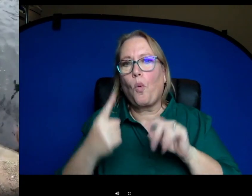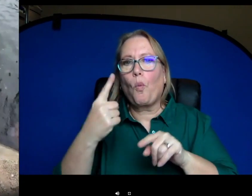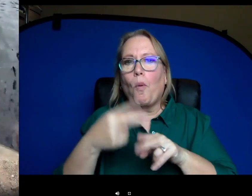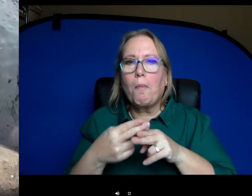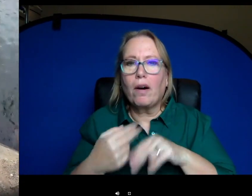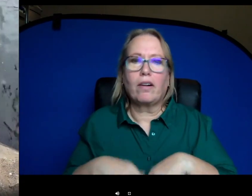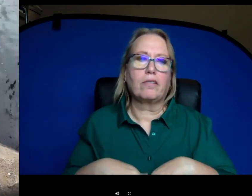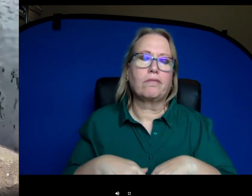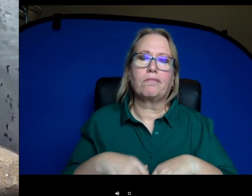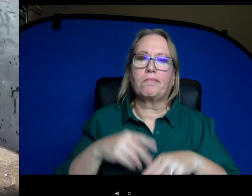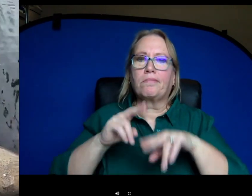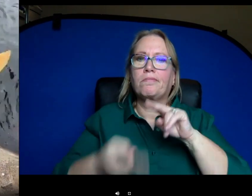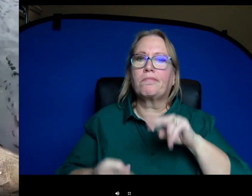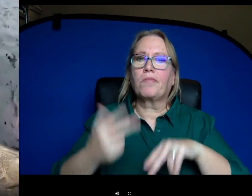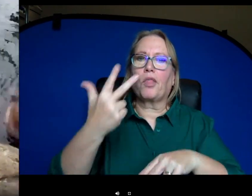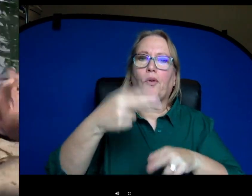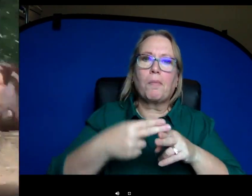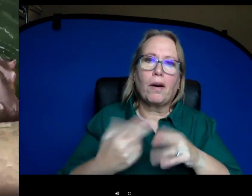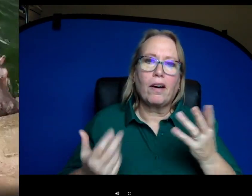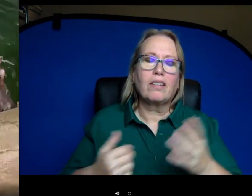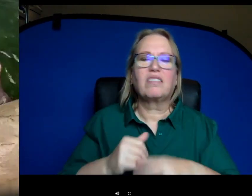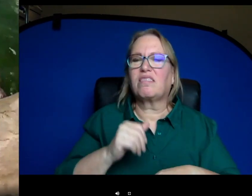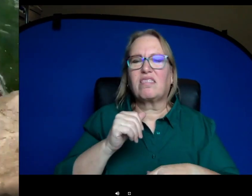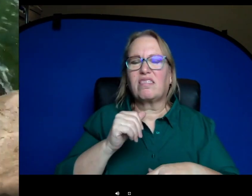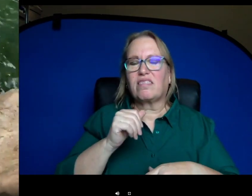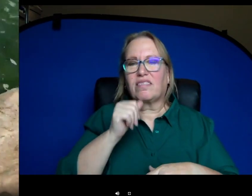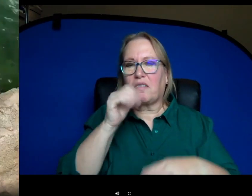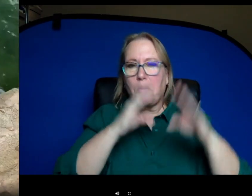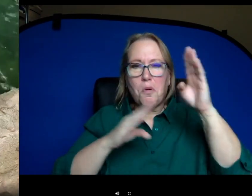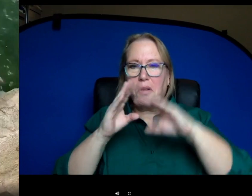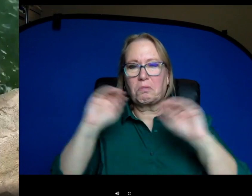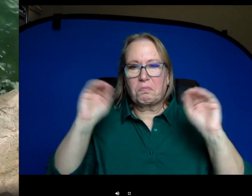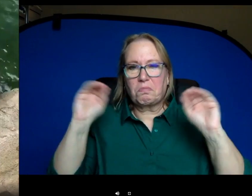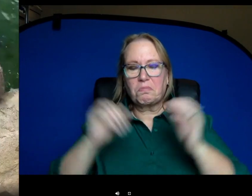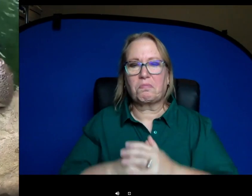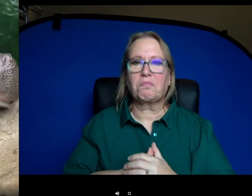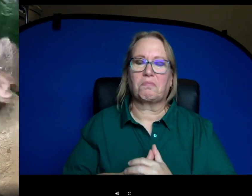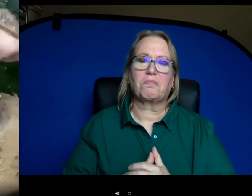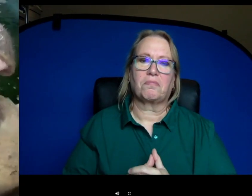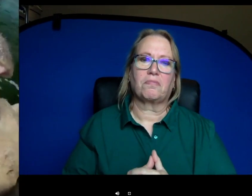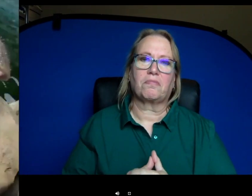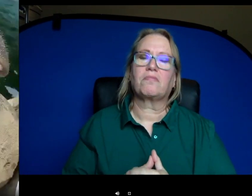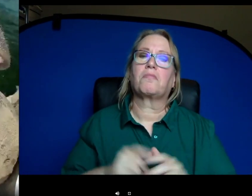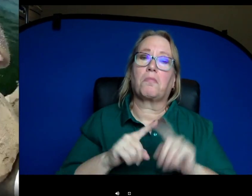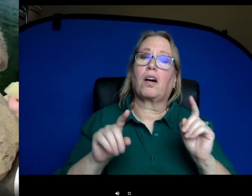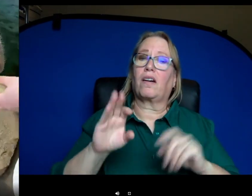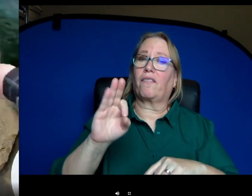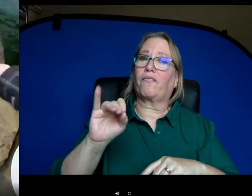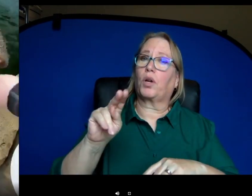3 pounds um in a day. So these guys do fluctuate a little bit but Fiona is a